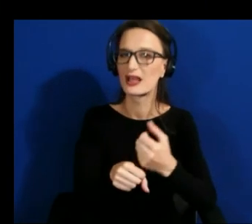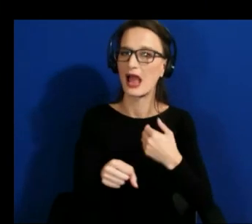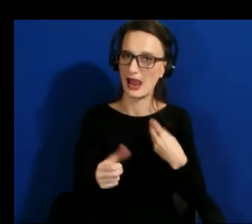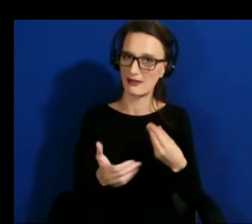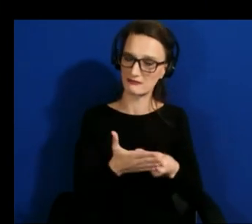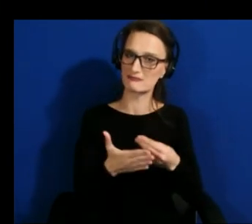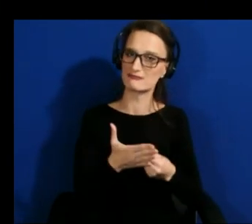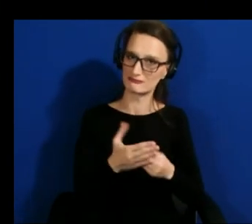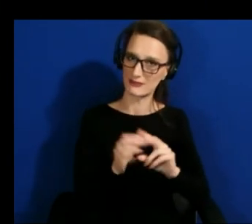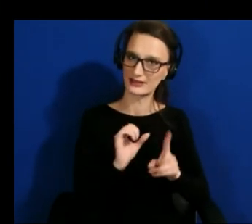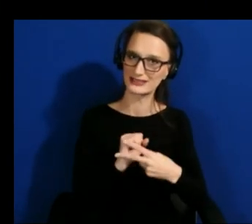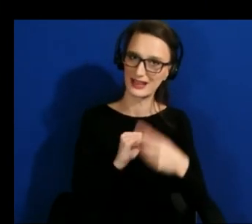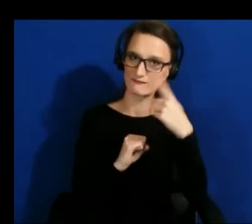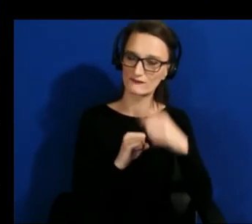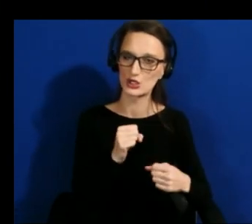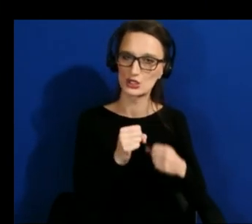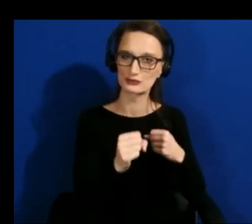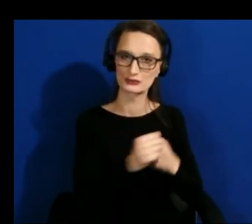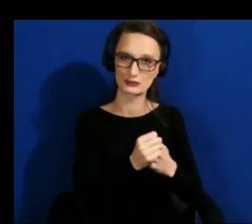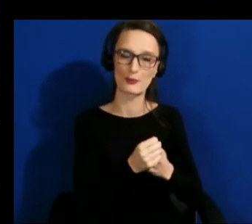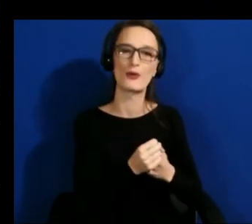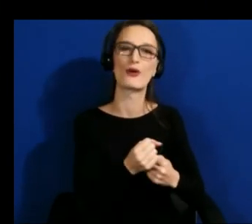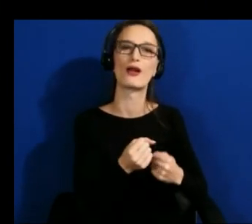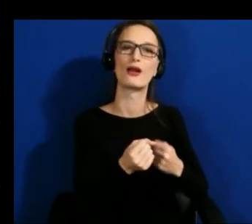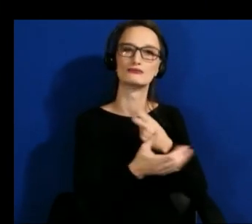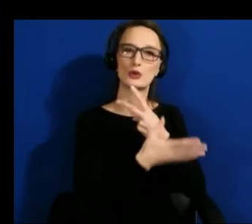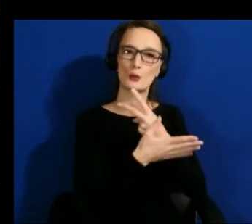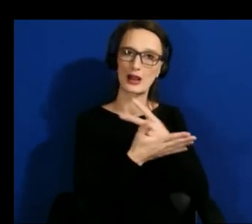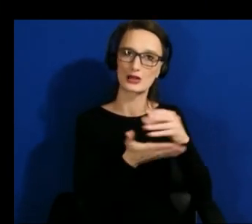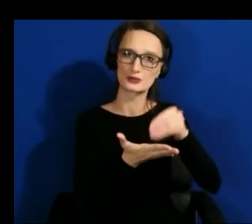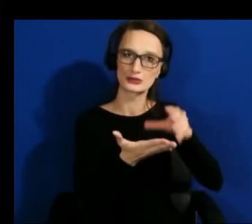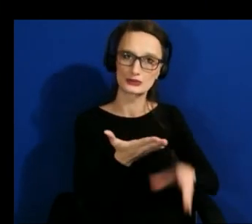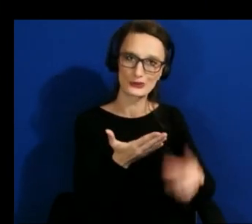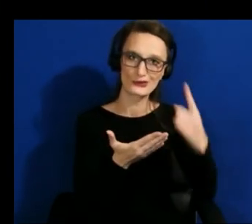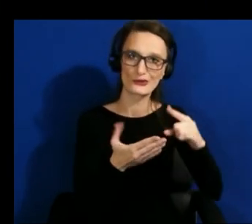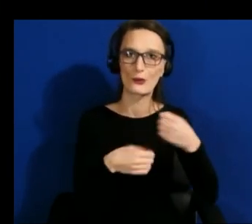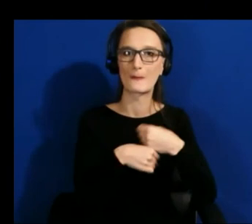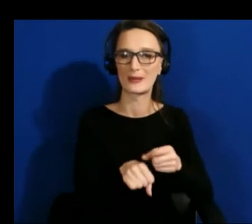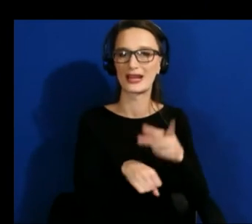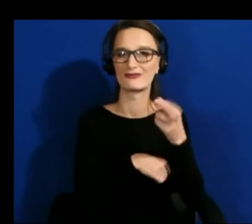experience on making xr accessible so that's ongoing now and then if you if you have or know